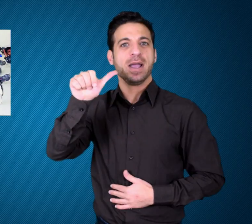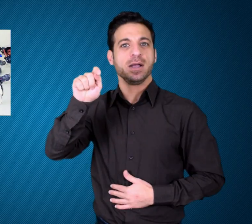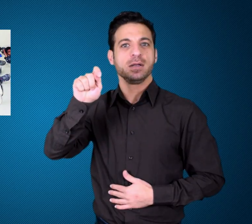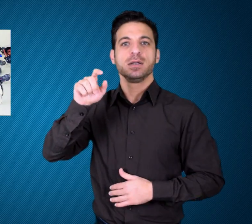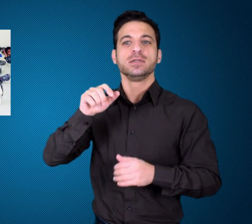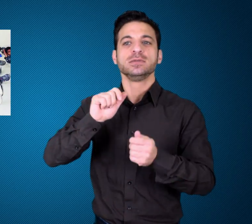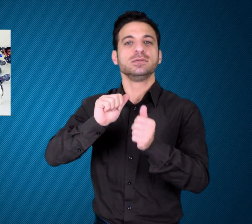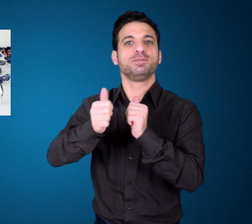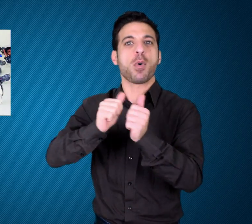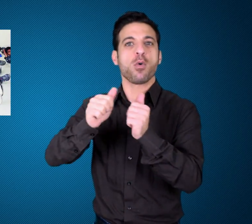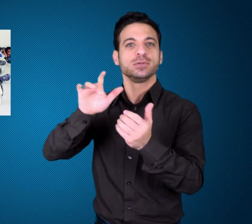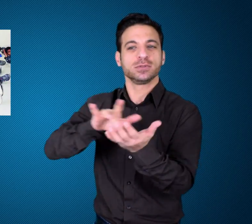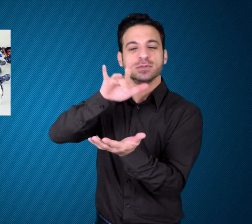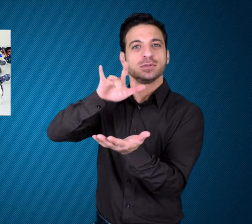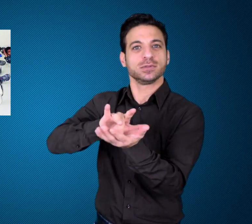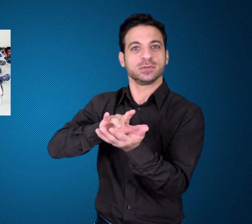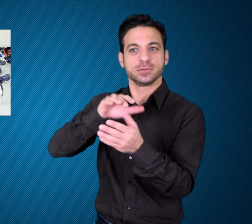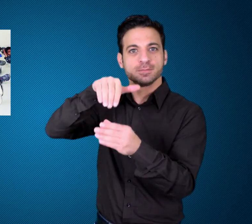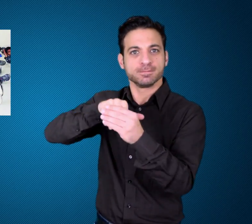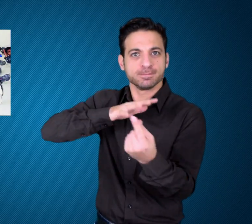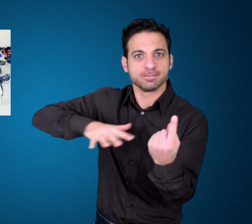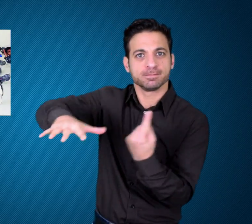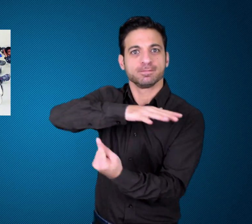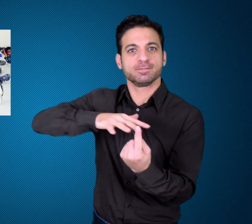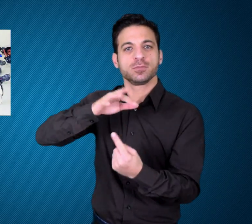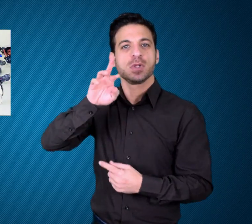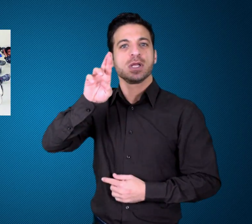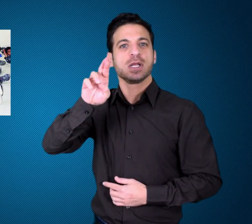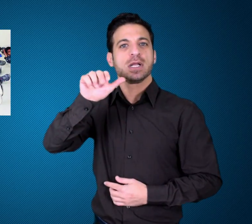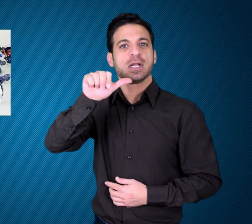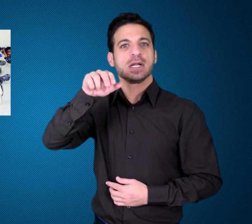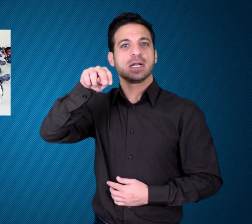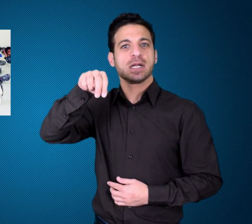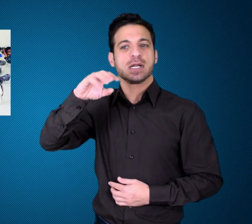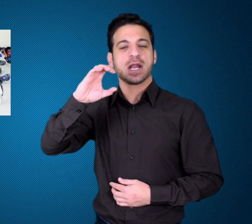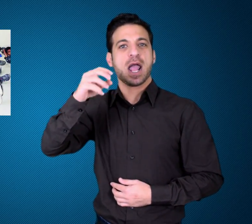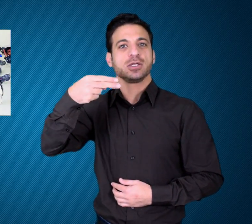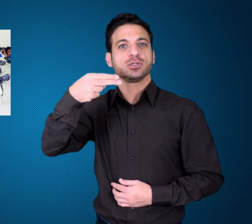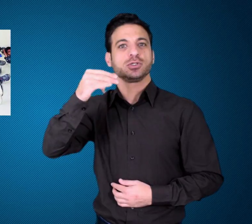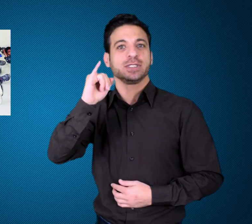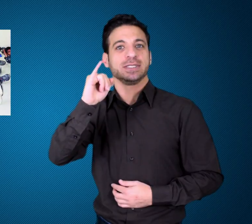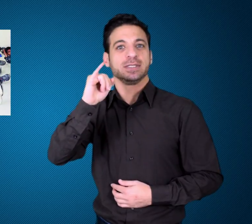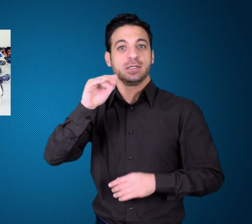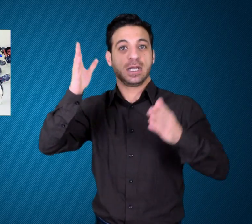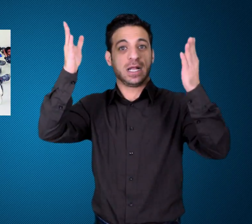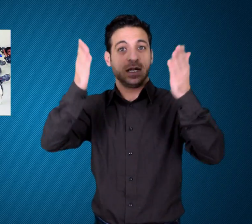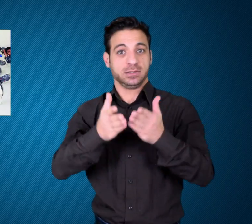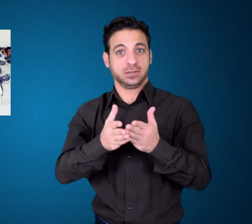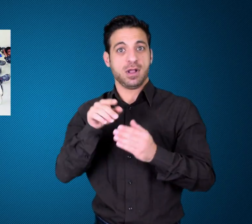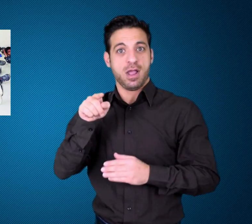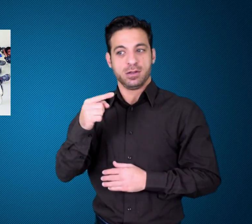22nd National Games of the Deaf. Athletes protested the lack of